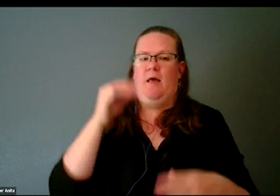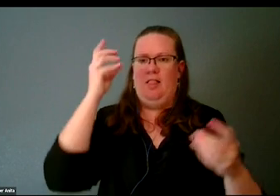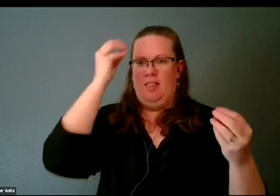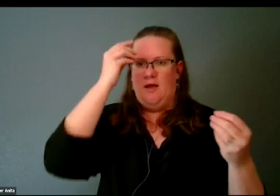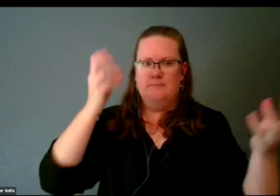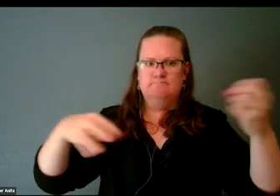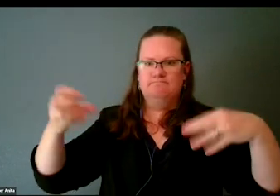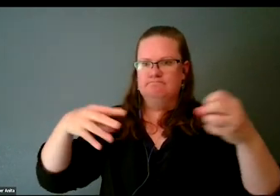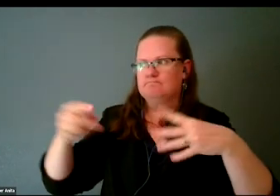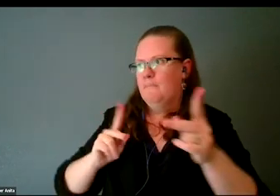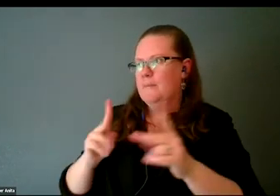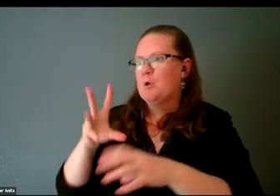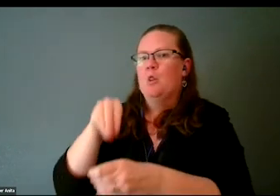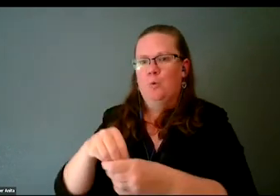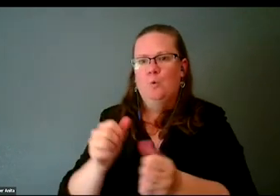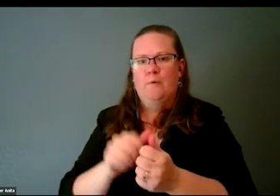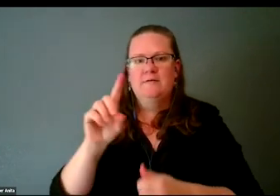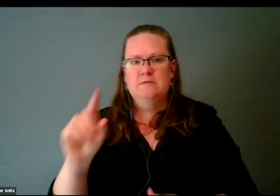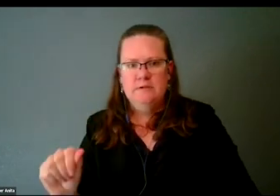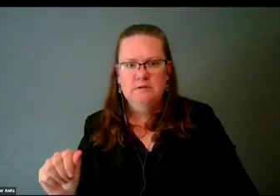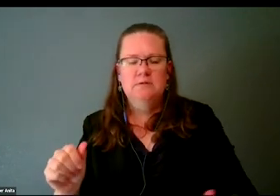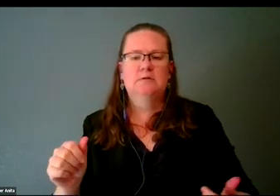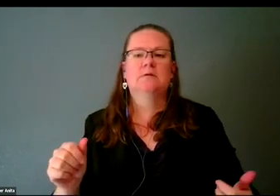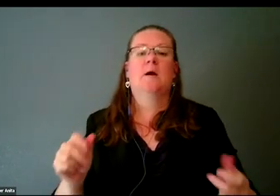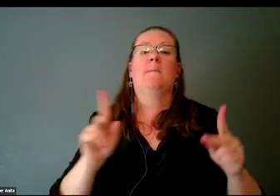with disabilities, as well as folks on staff